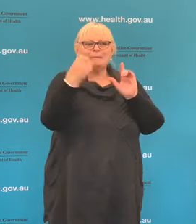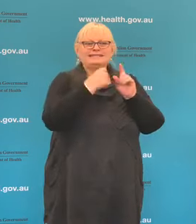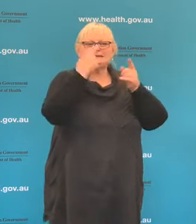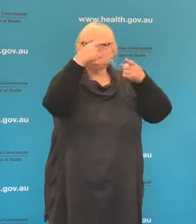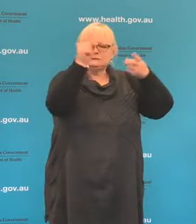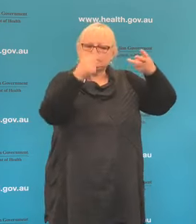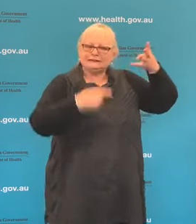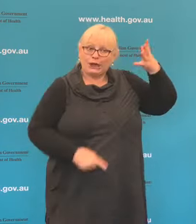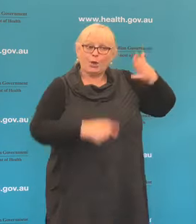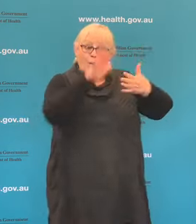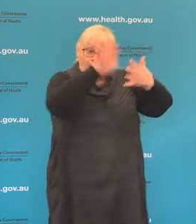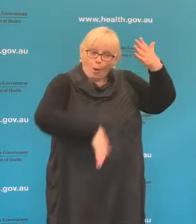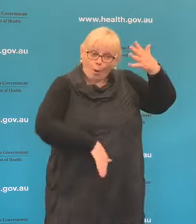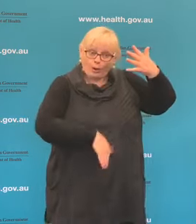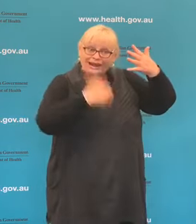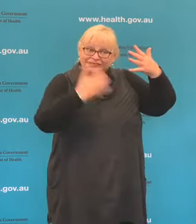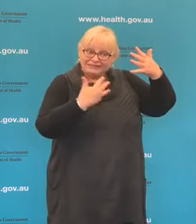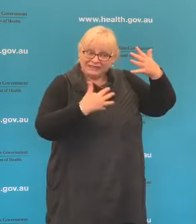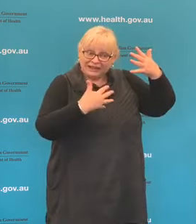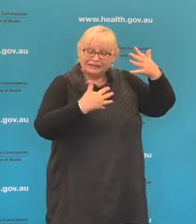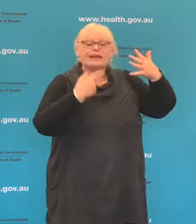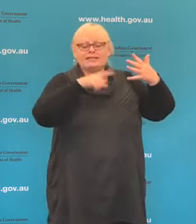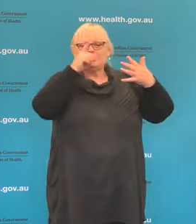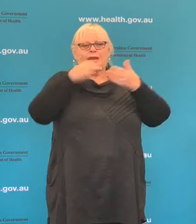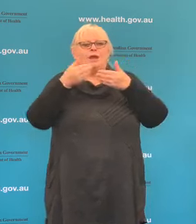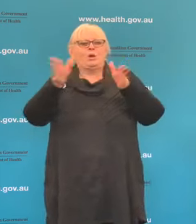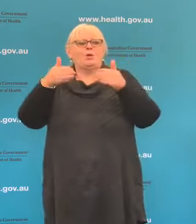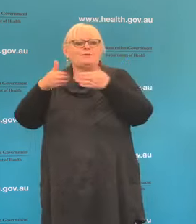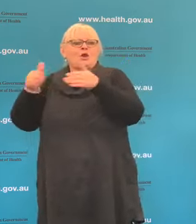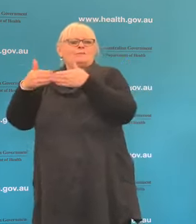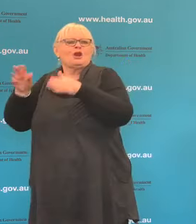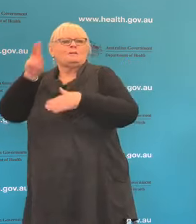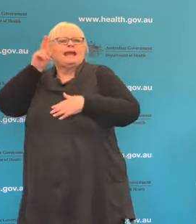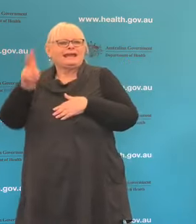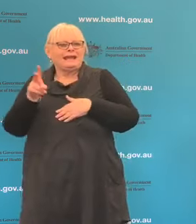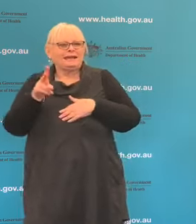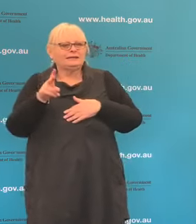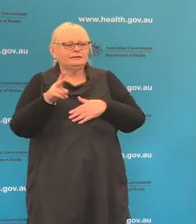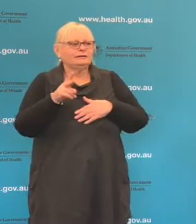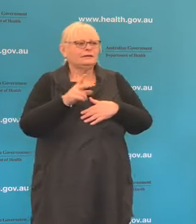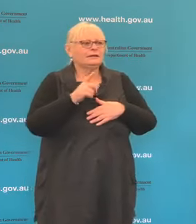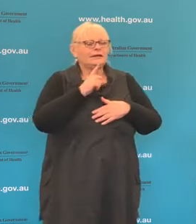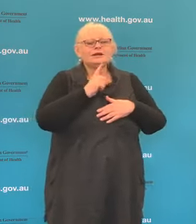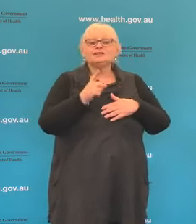can be relaxed. So, what figure do the app downloads have to get up to in